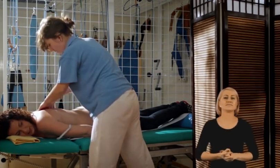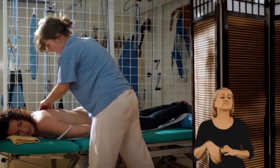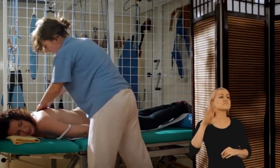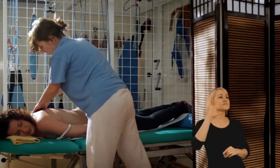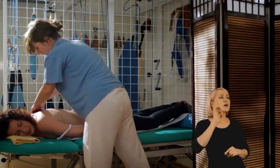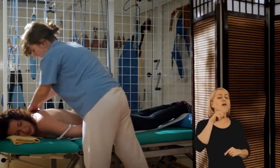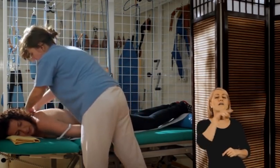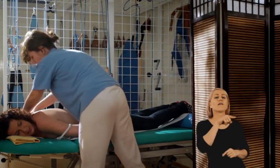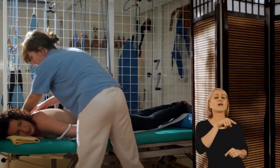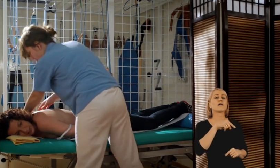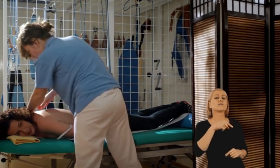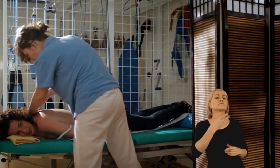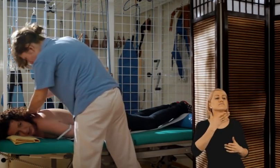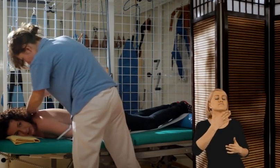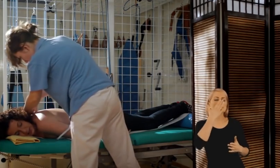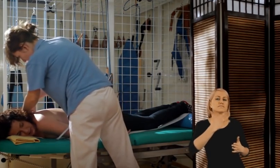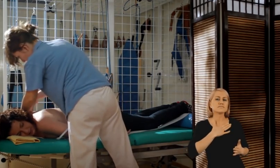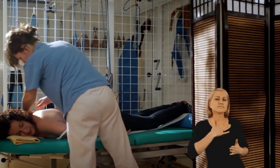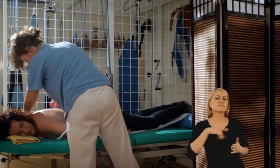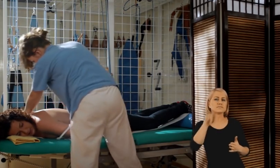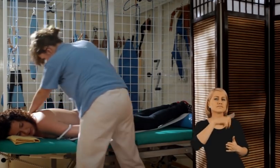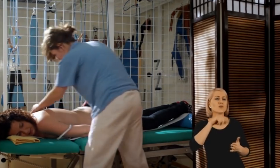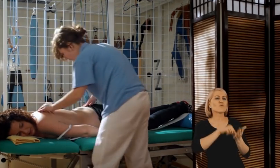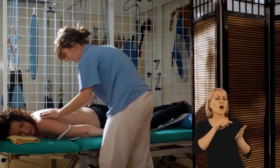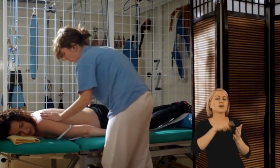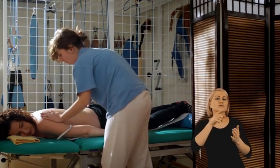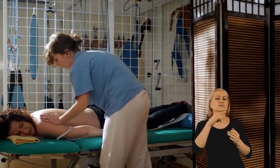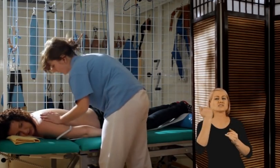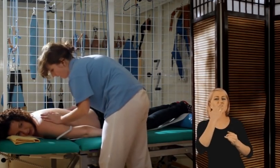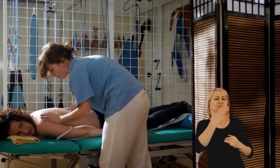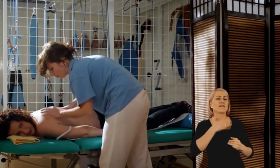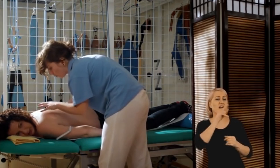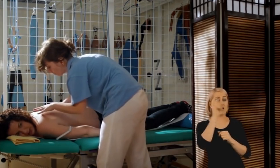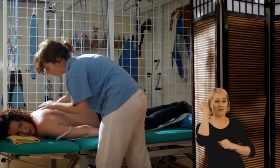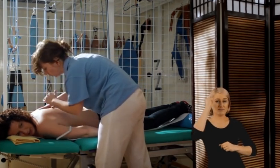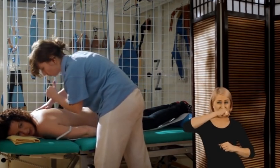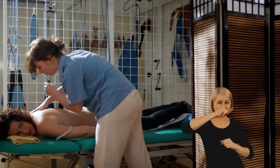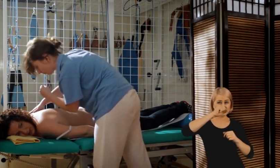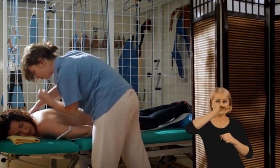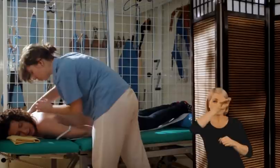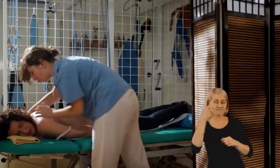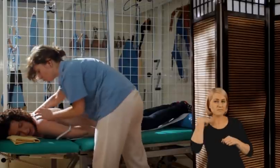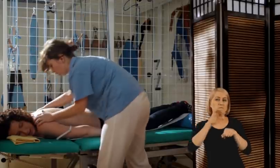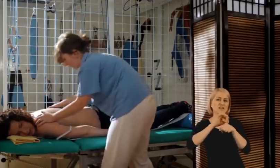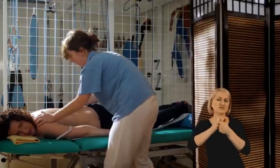You must sit straight because if you slouch your muscle are contracted